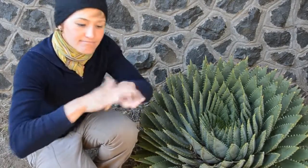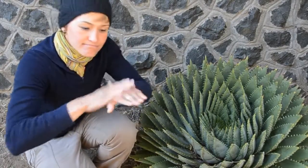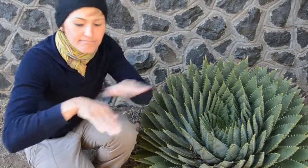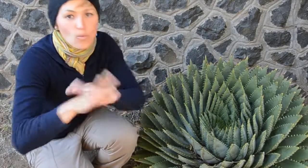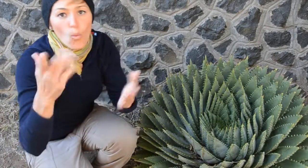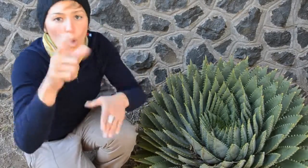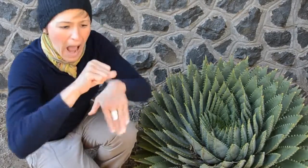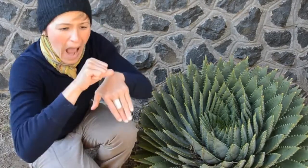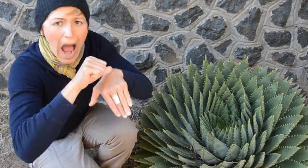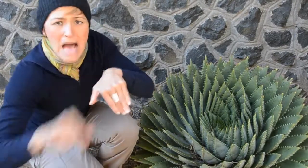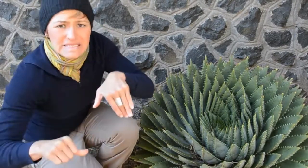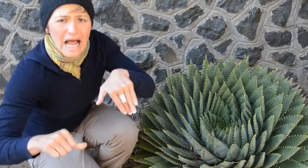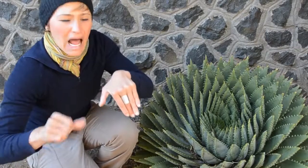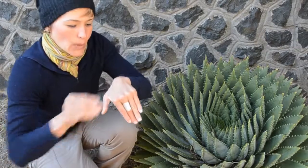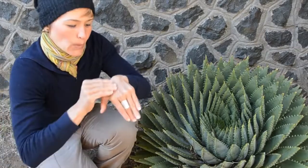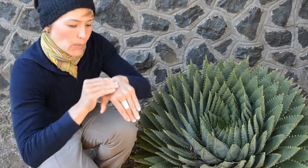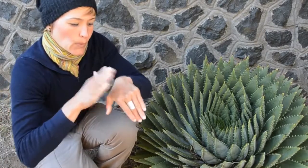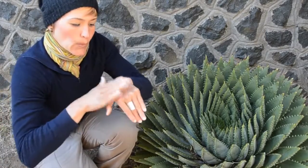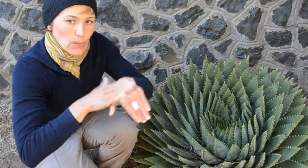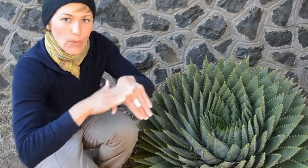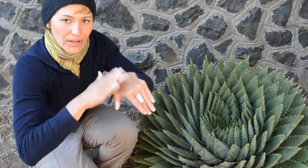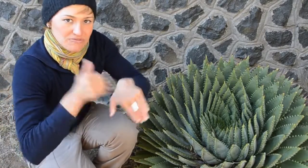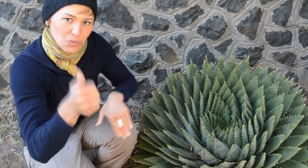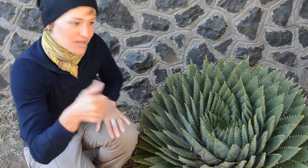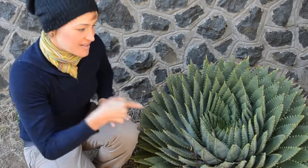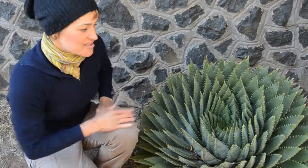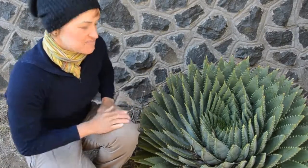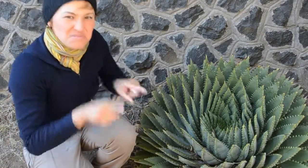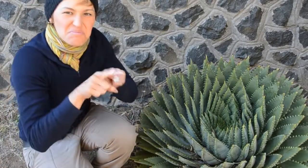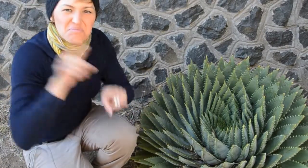Spiral aloe is used for skin care and used for healing cuts on the skin.